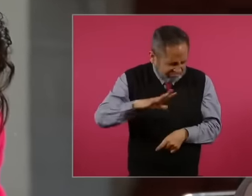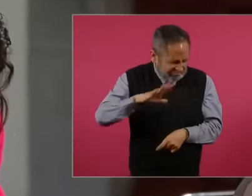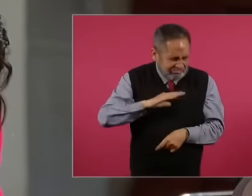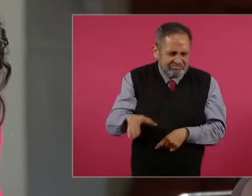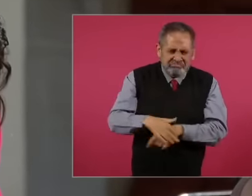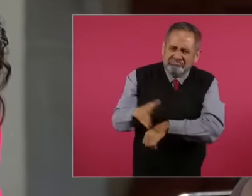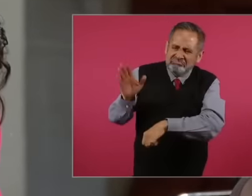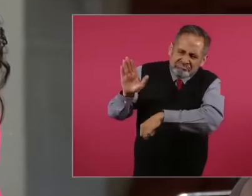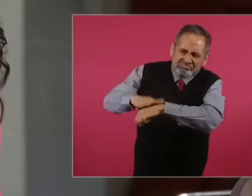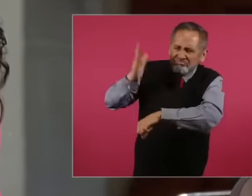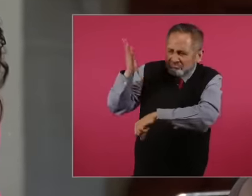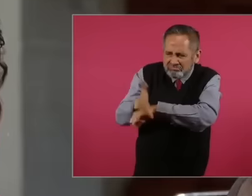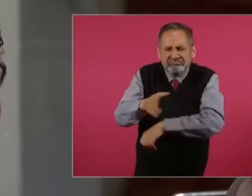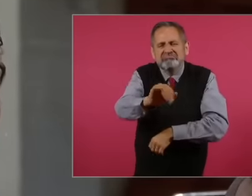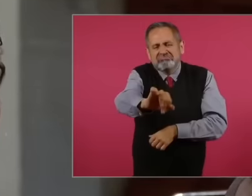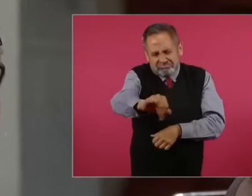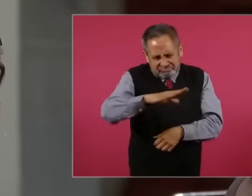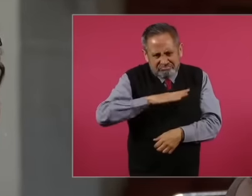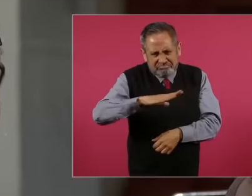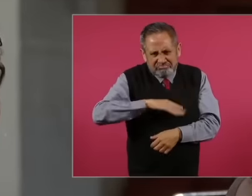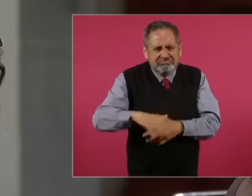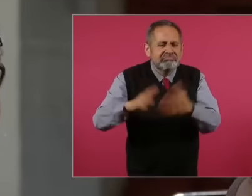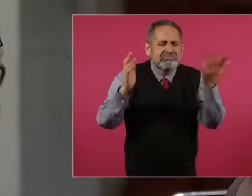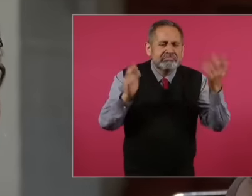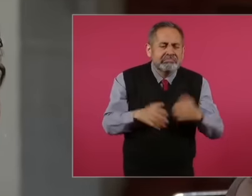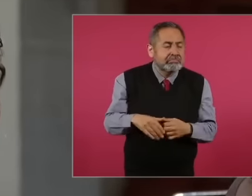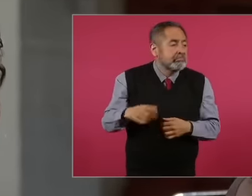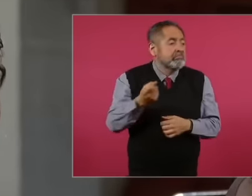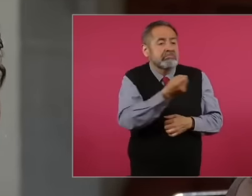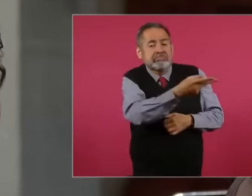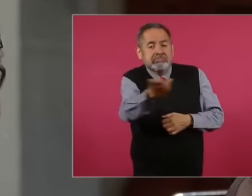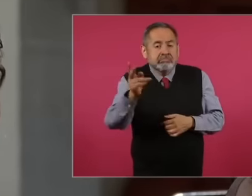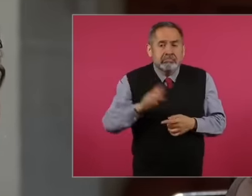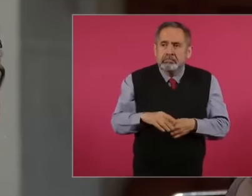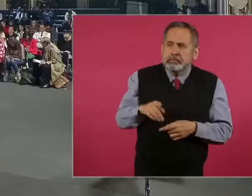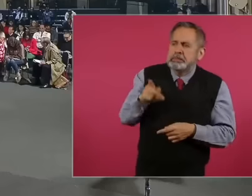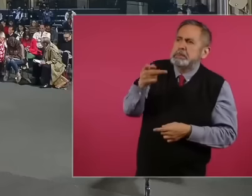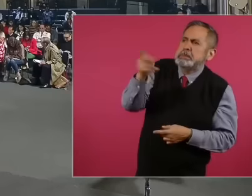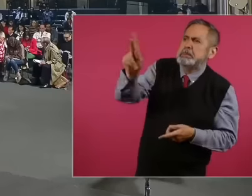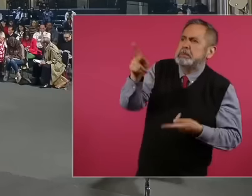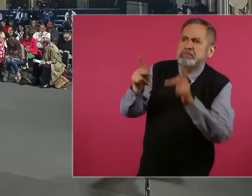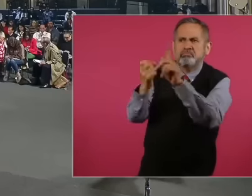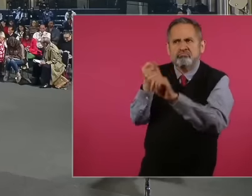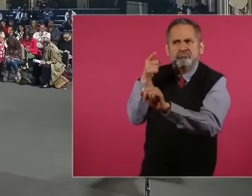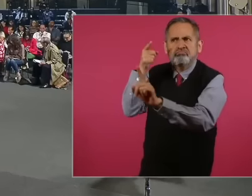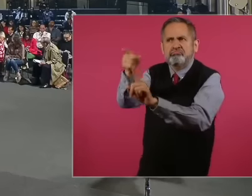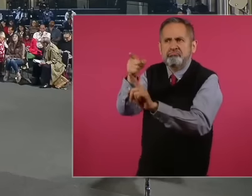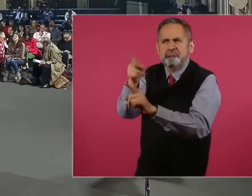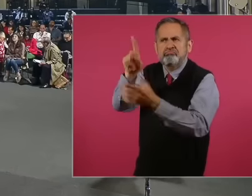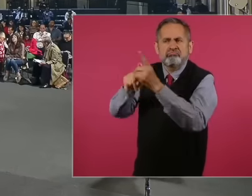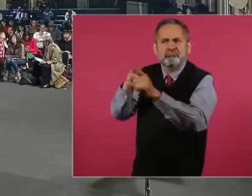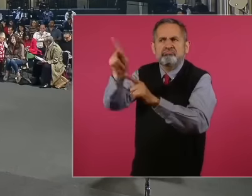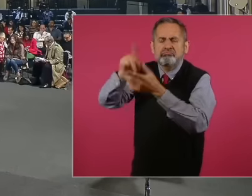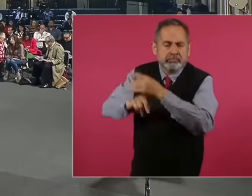because in the face of any criticism, President, in the face of any harsh questioning, you with